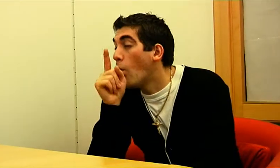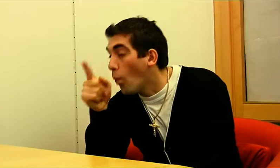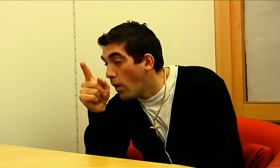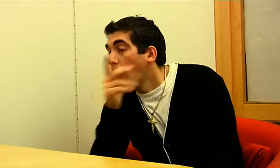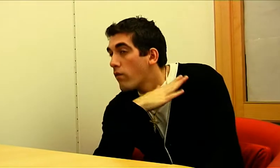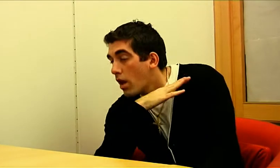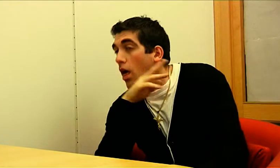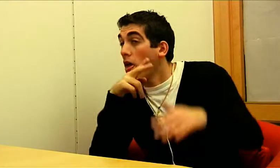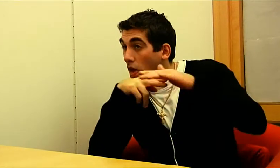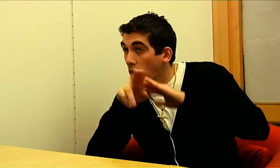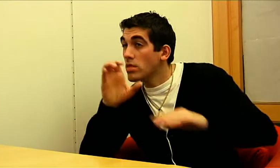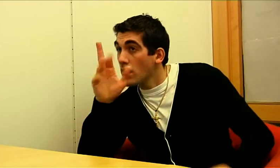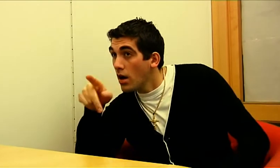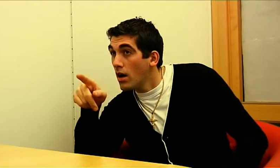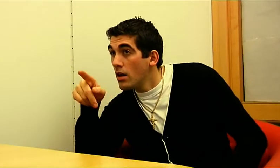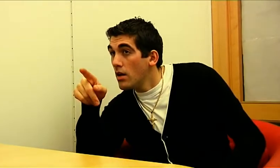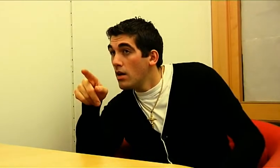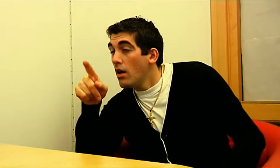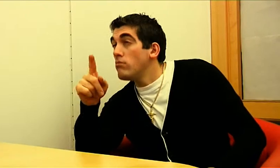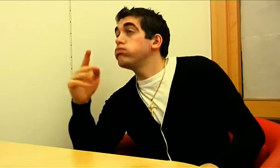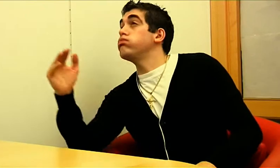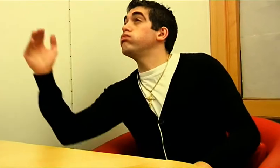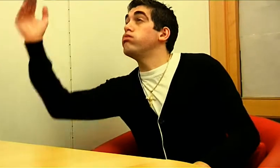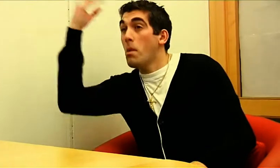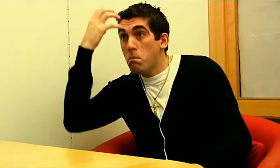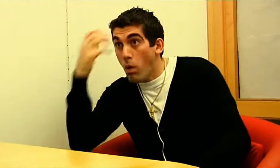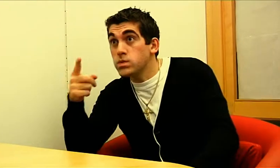You want to get into SDR and be the biggest boss there?